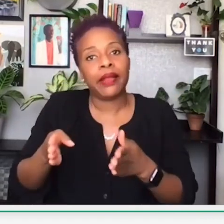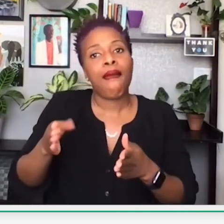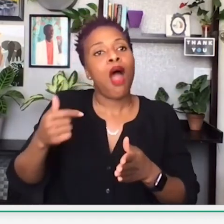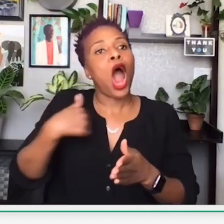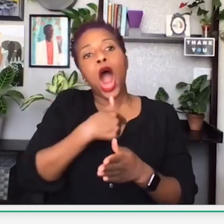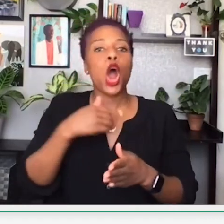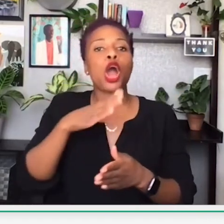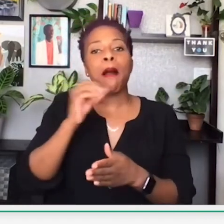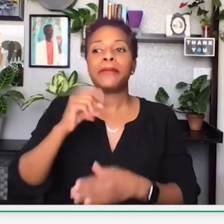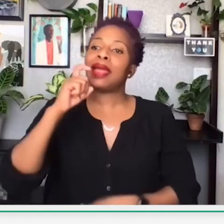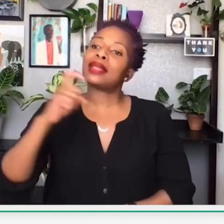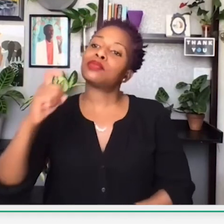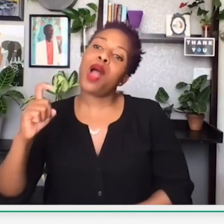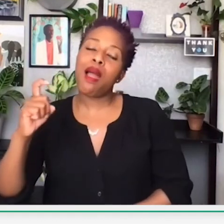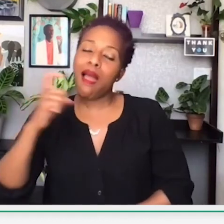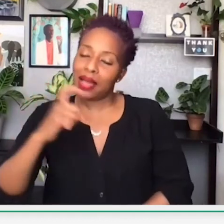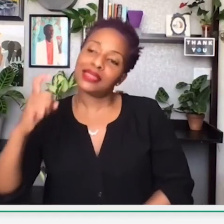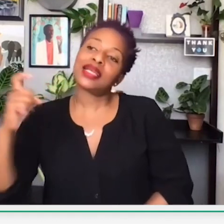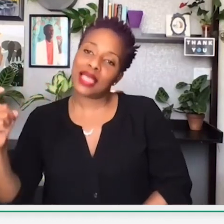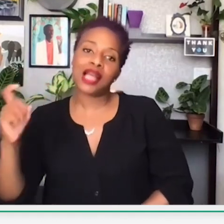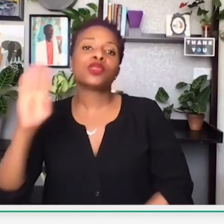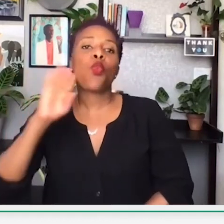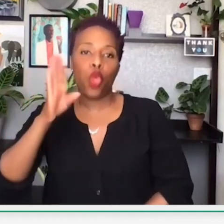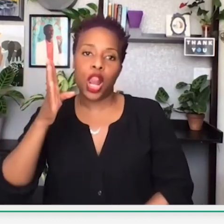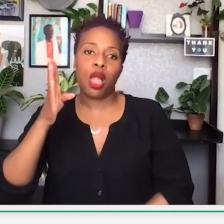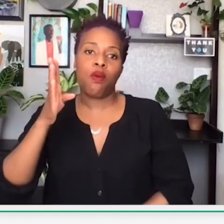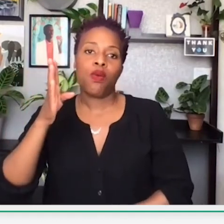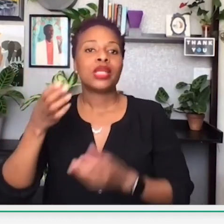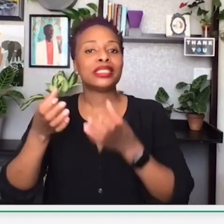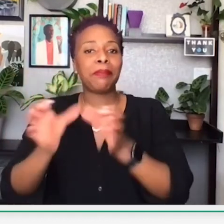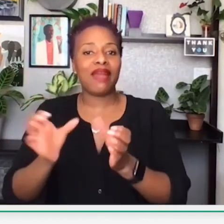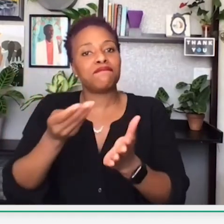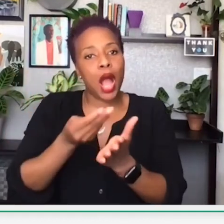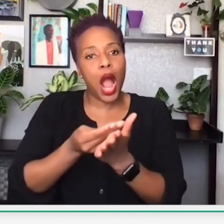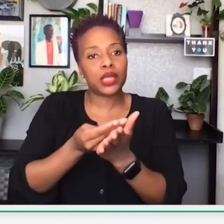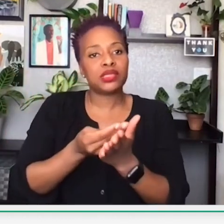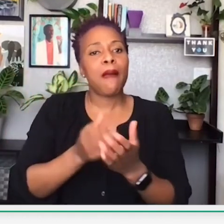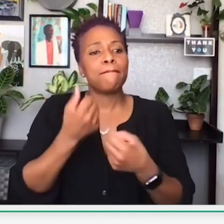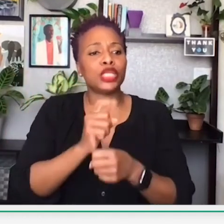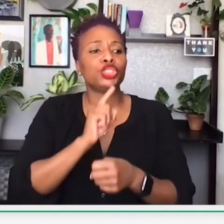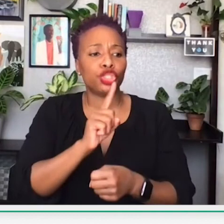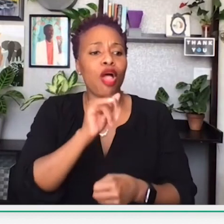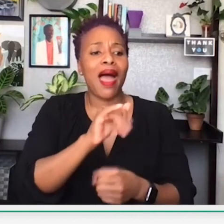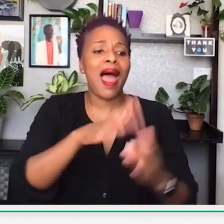And use that financial planning. And X, Y and Z will be able to